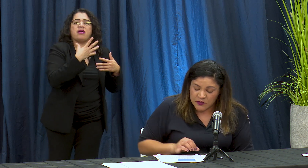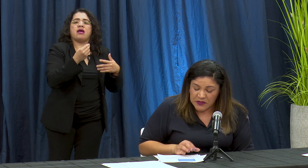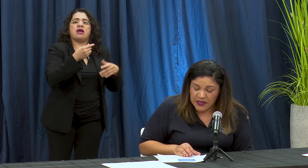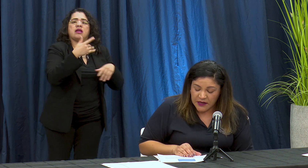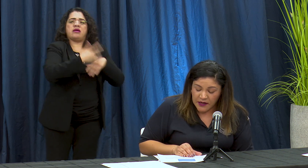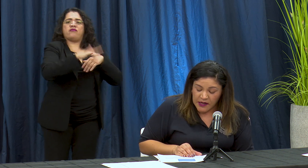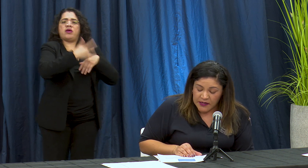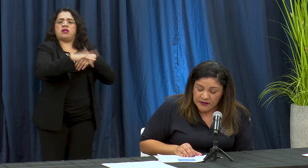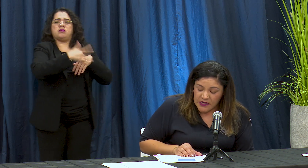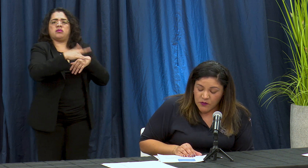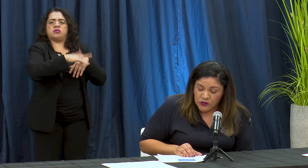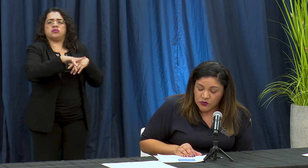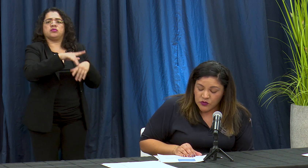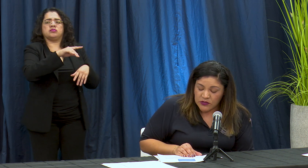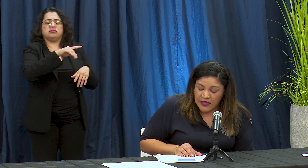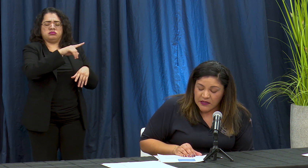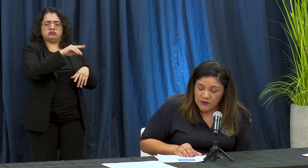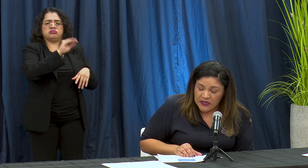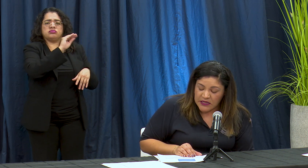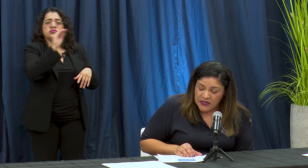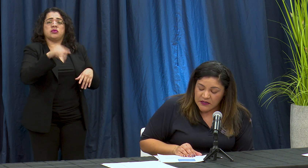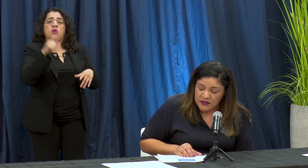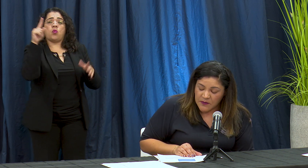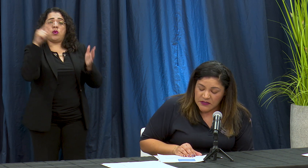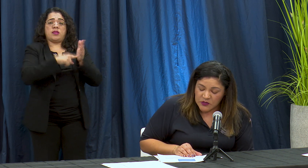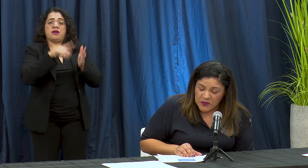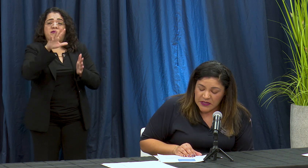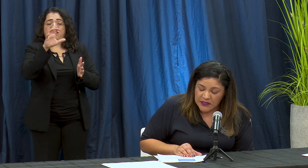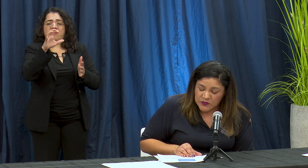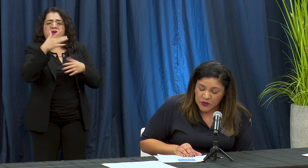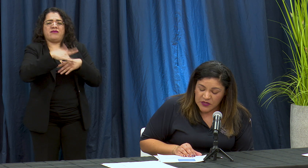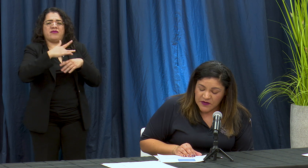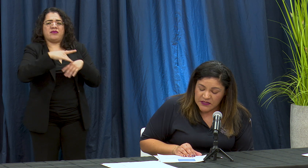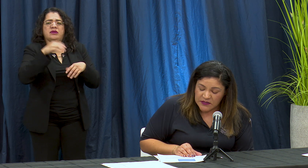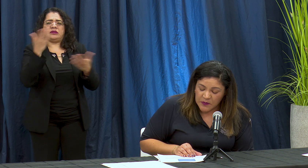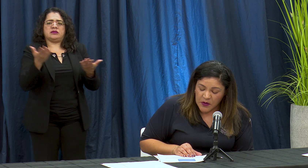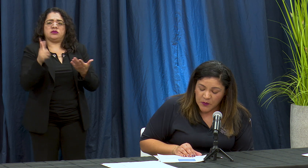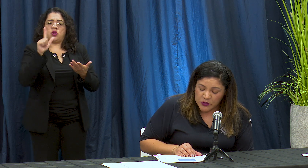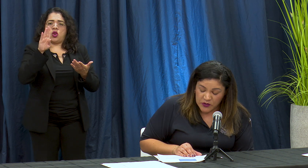hospital tenemos un total de milk in en toss comas yo spittle disponible Sporto